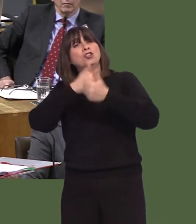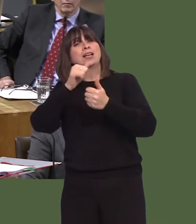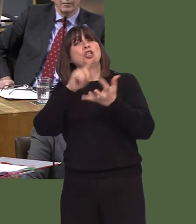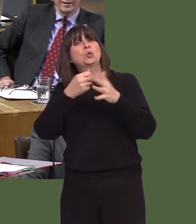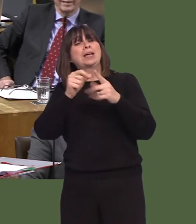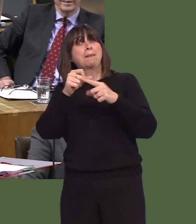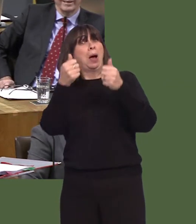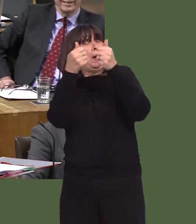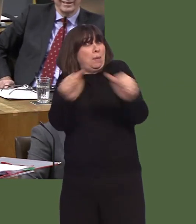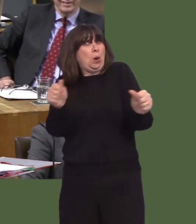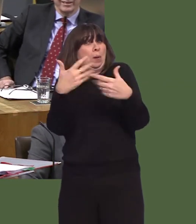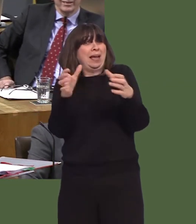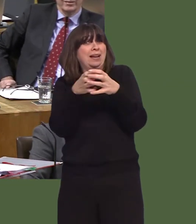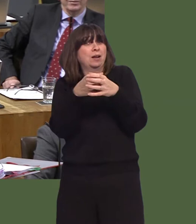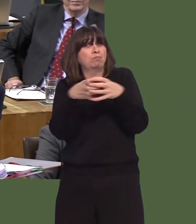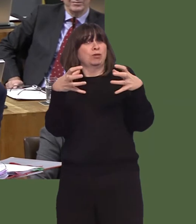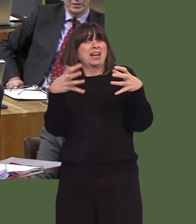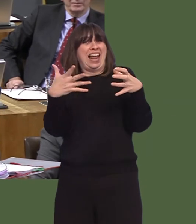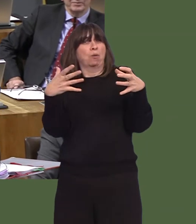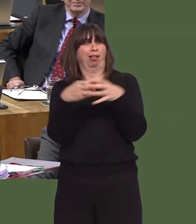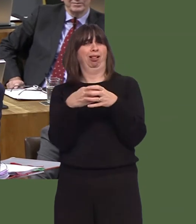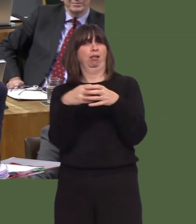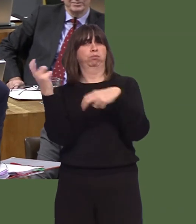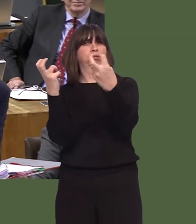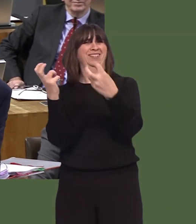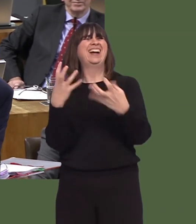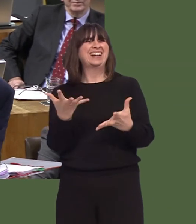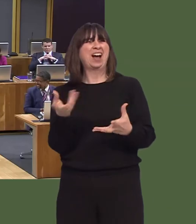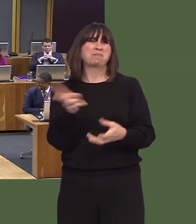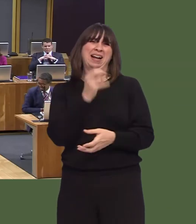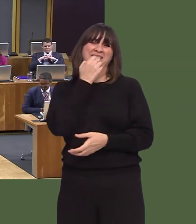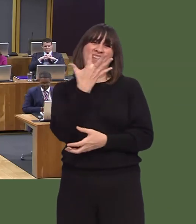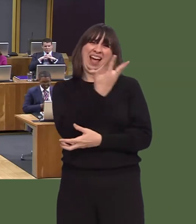I know it didn't last very long, but there we are, back to the famous five.